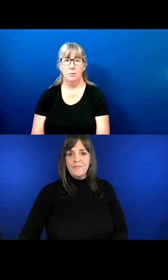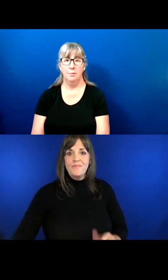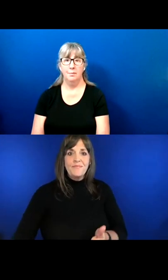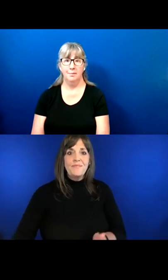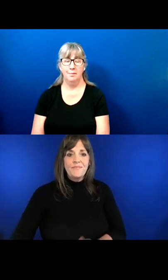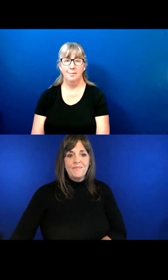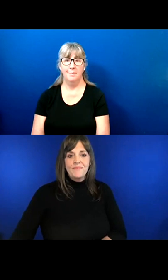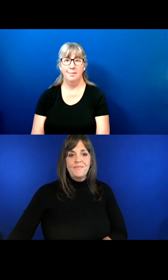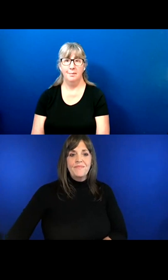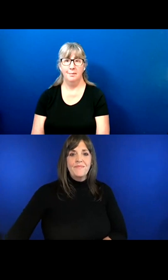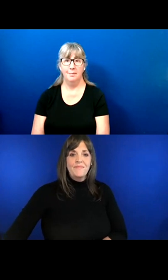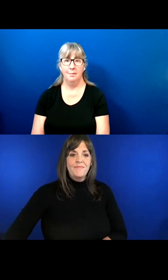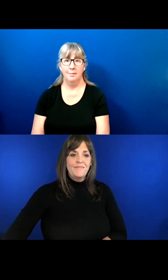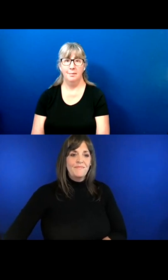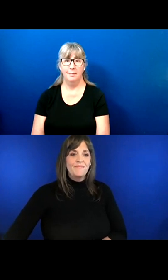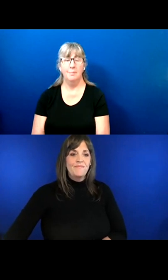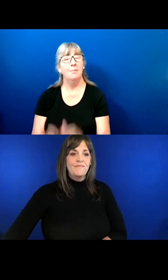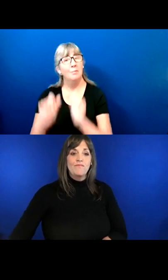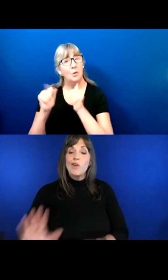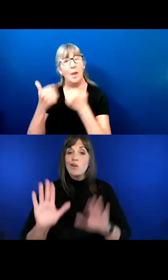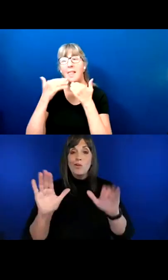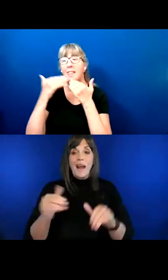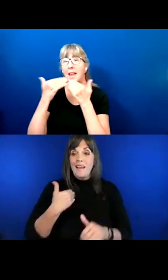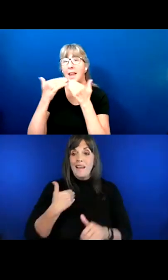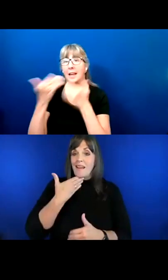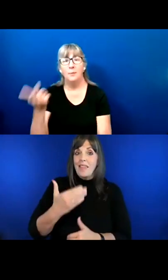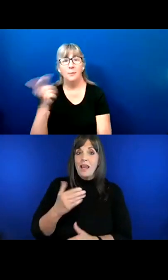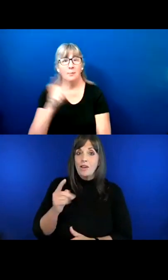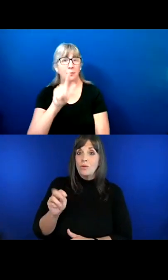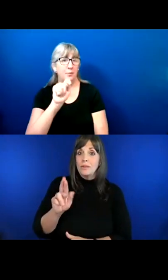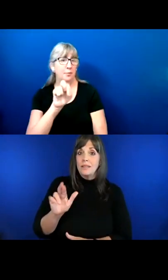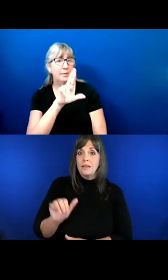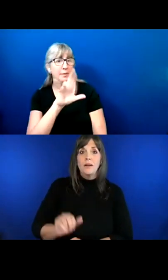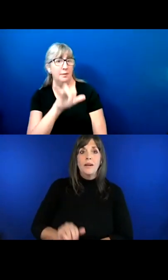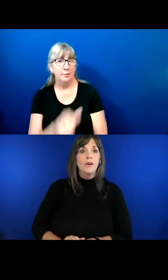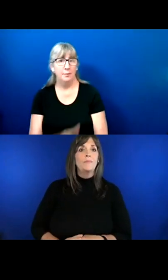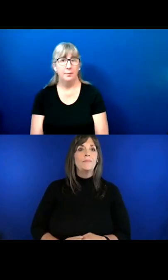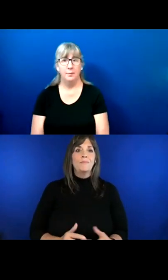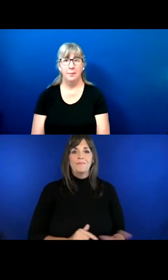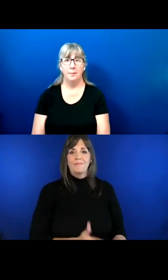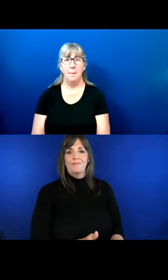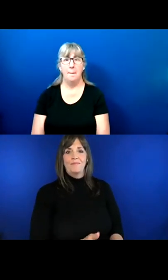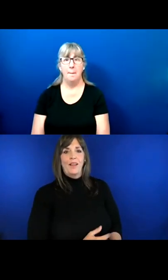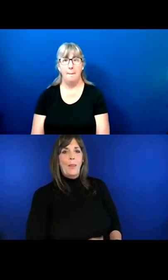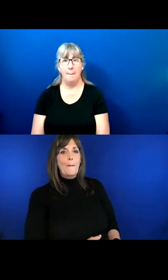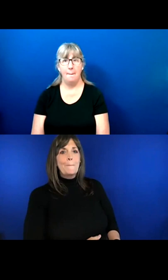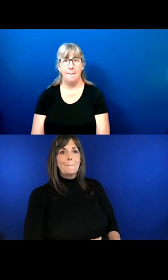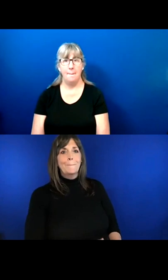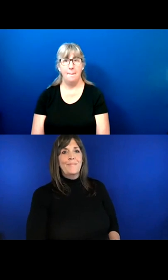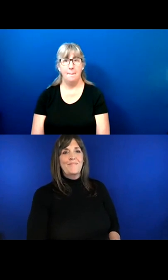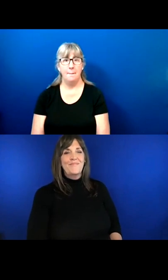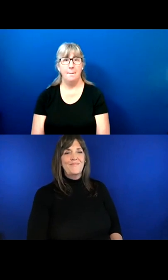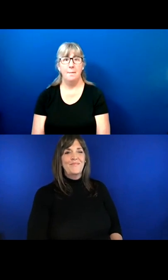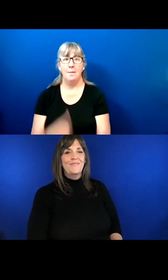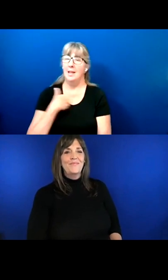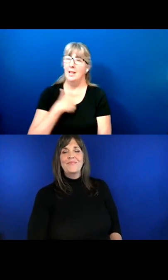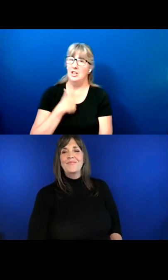Thank you. And Terry?